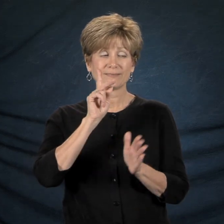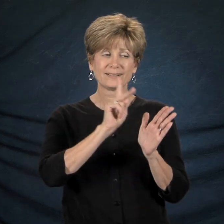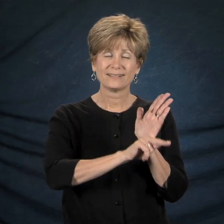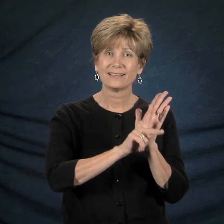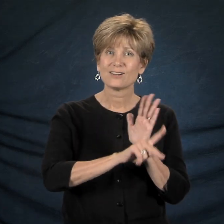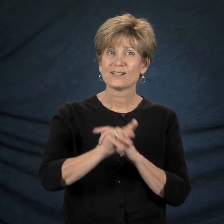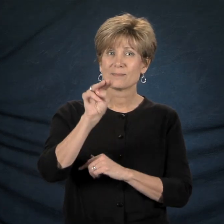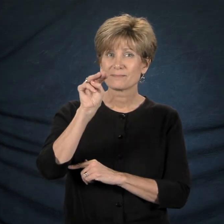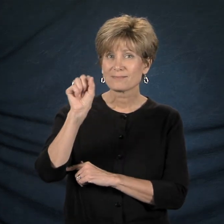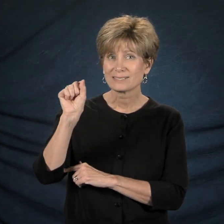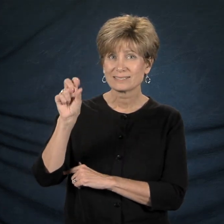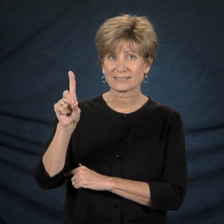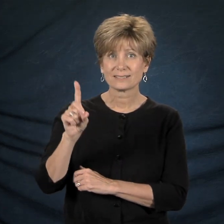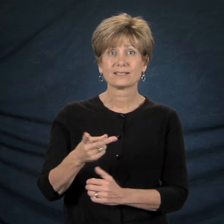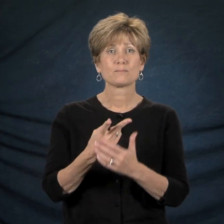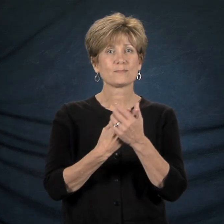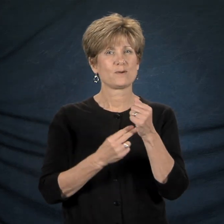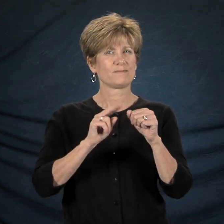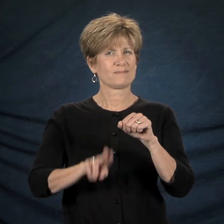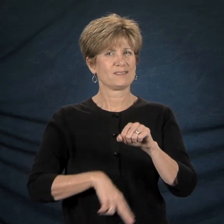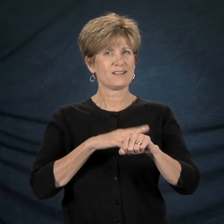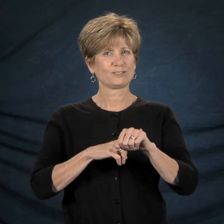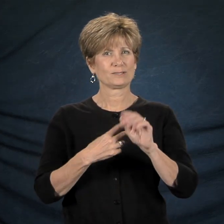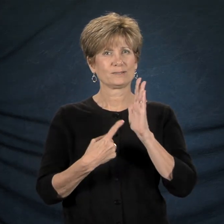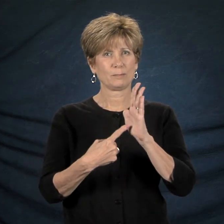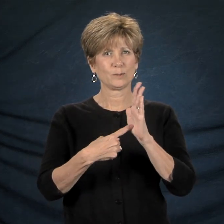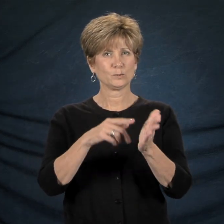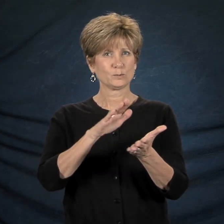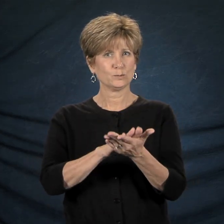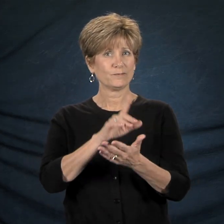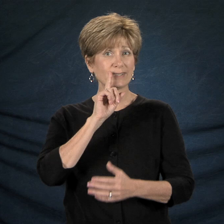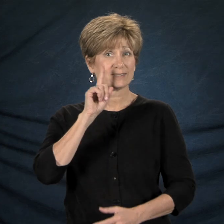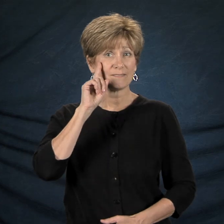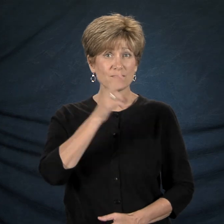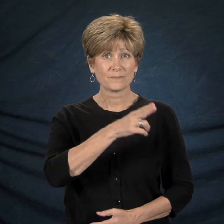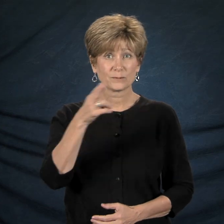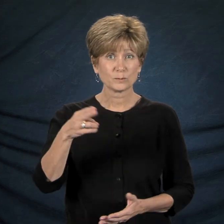the national demonstration schools for deaf and hard of hearing students,